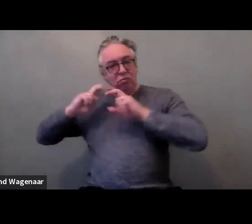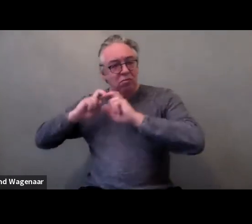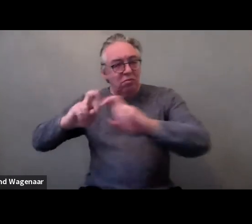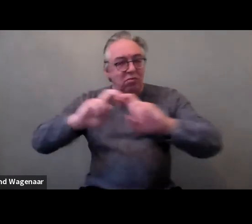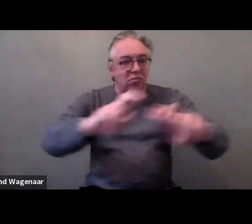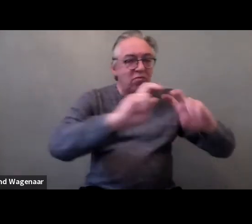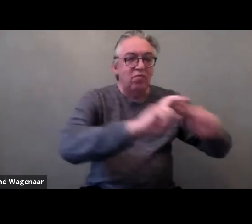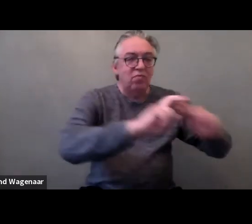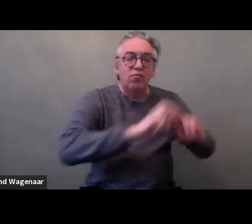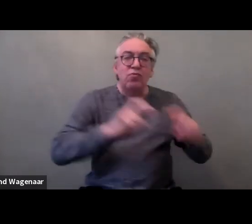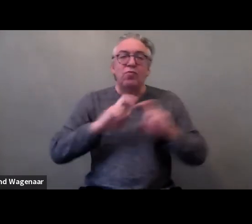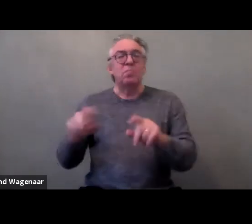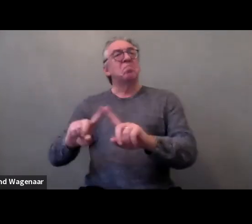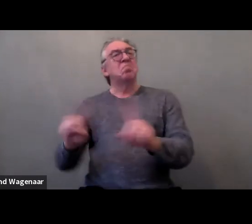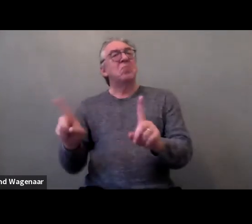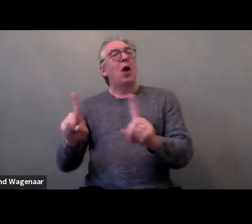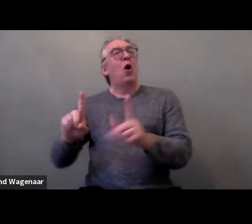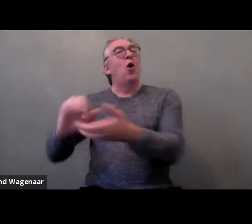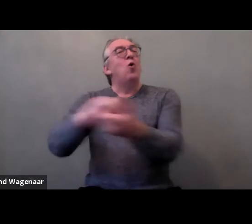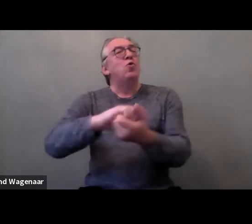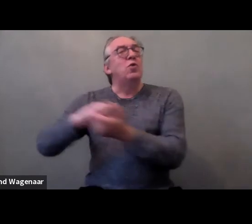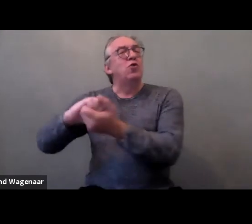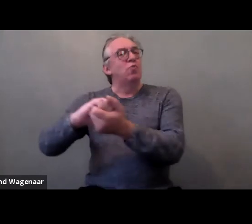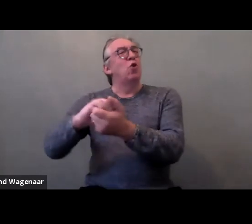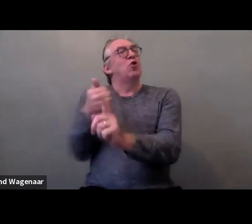We adjusted and translated the methodology in Croatian.